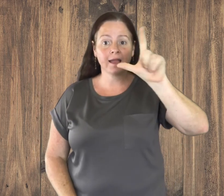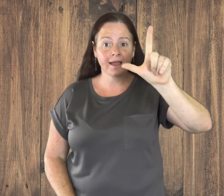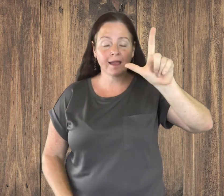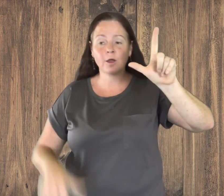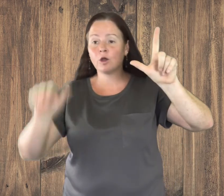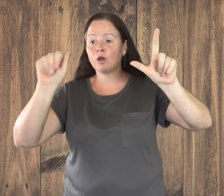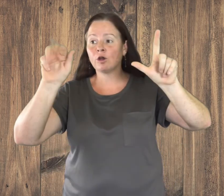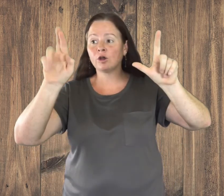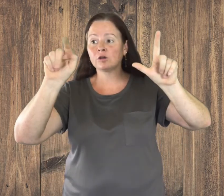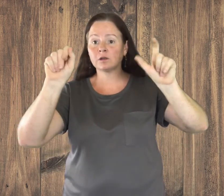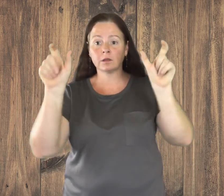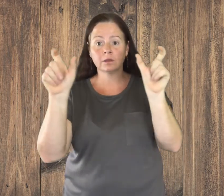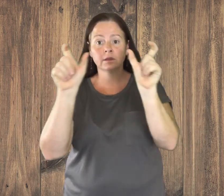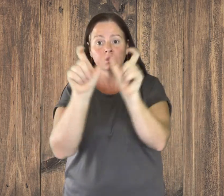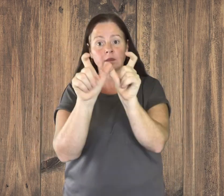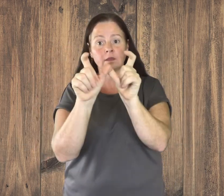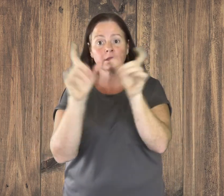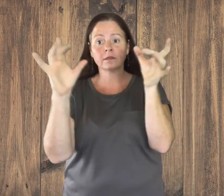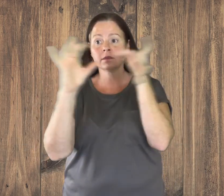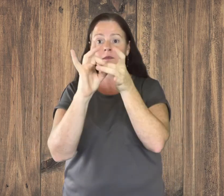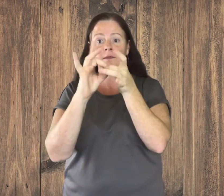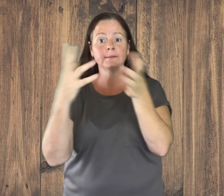Now add the word "ASL" to the "art" concept.